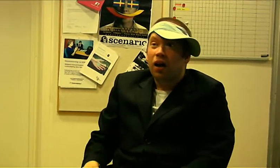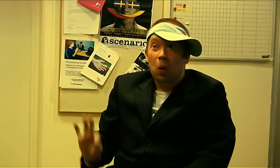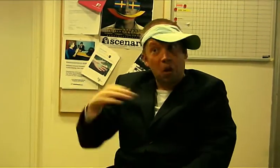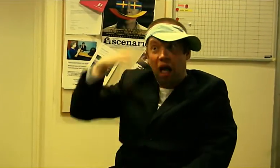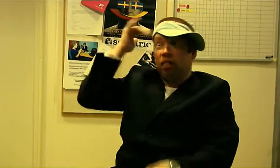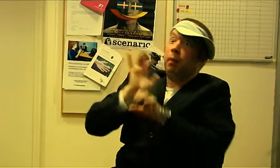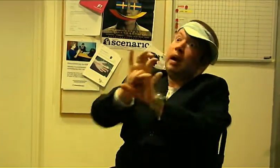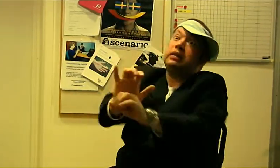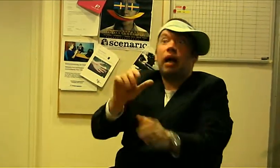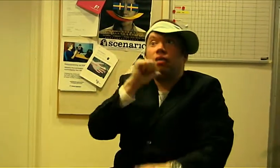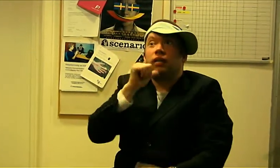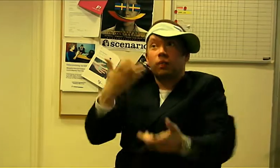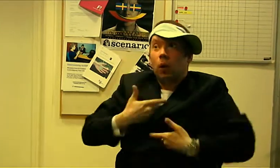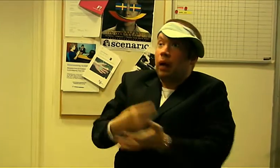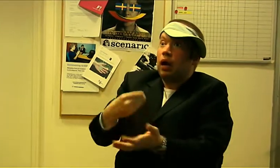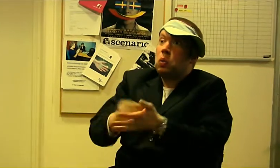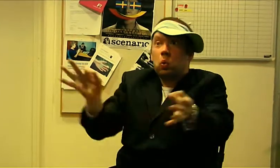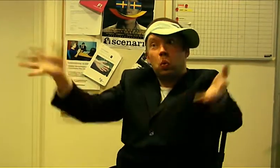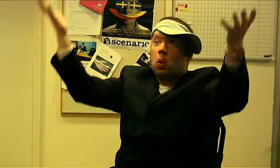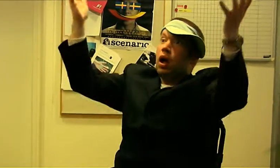How am I gonna pressuring Anders for money now?